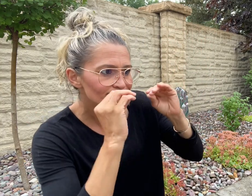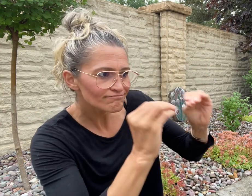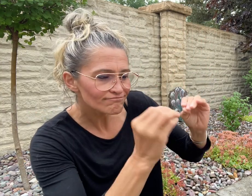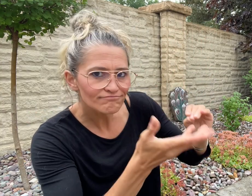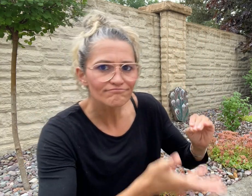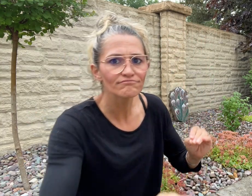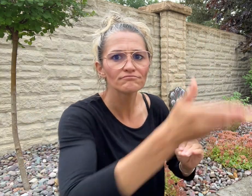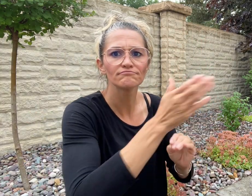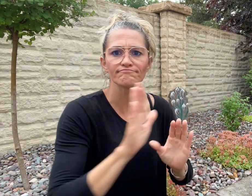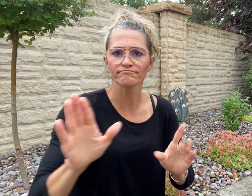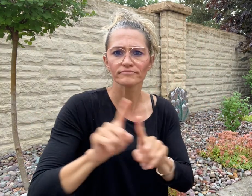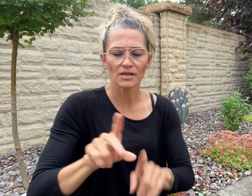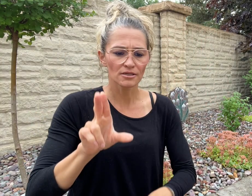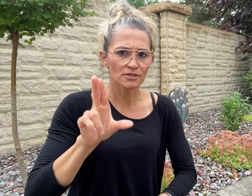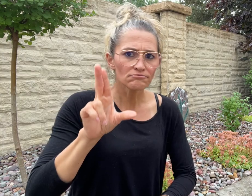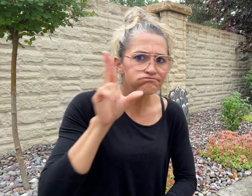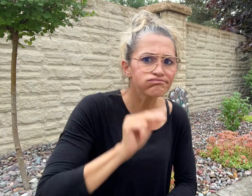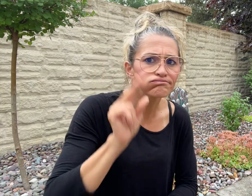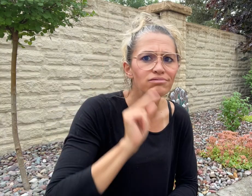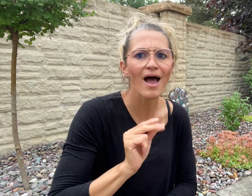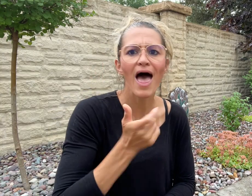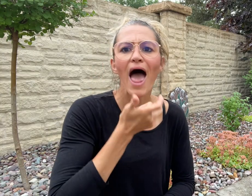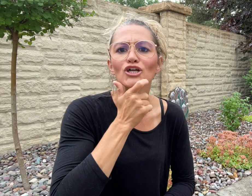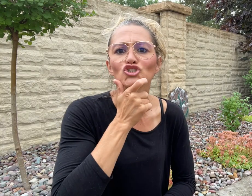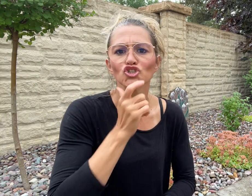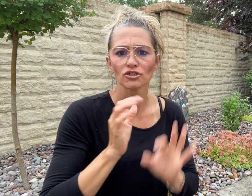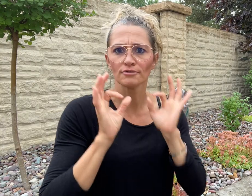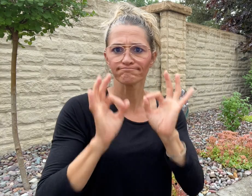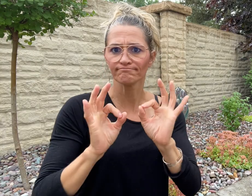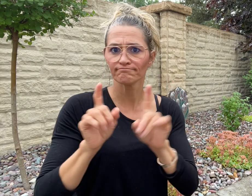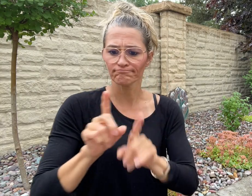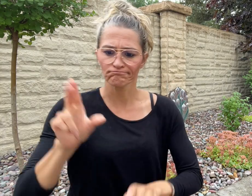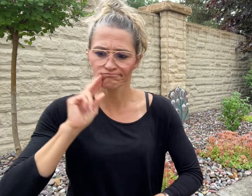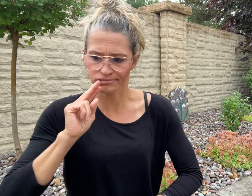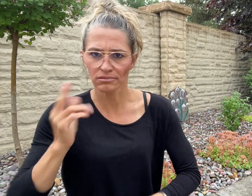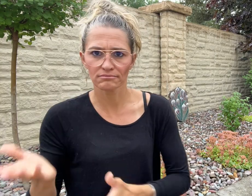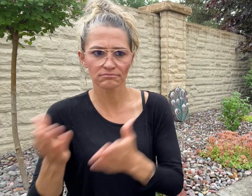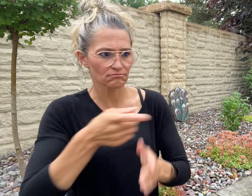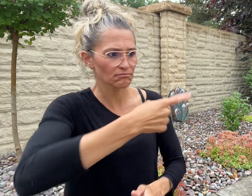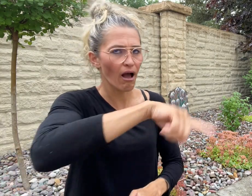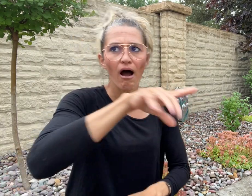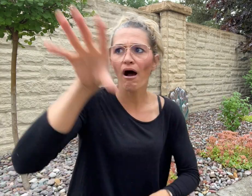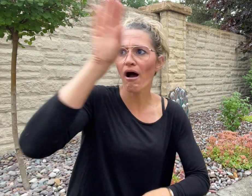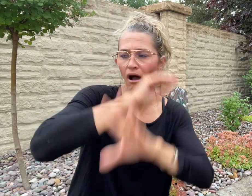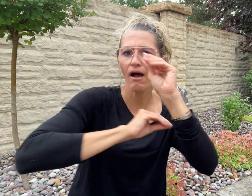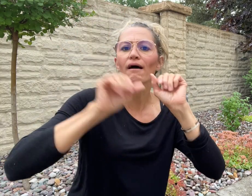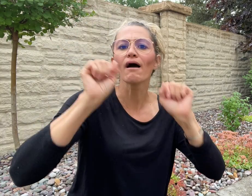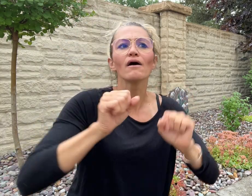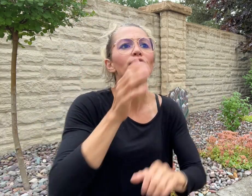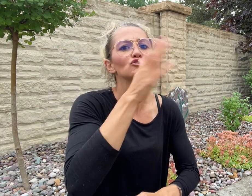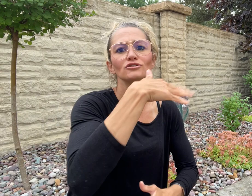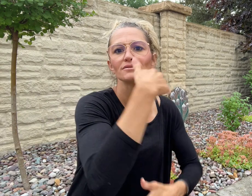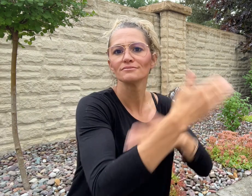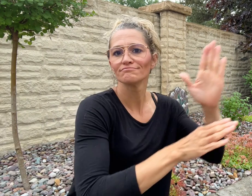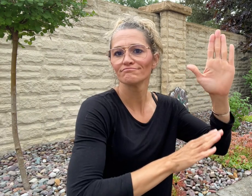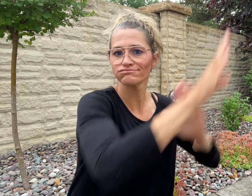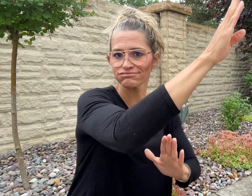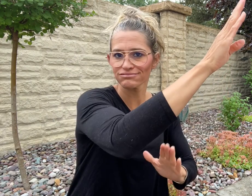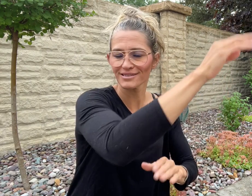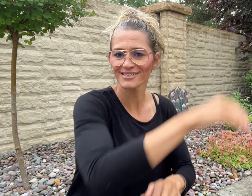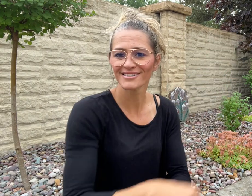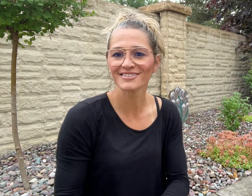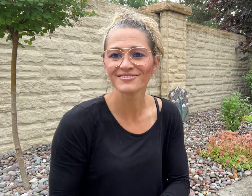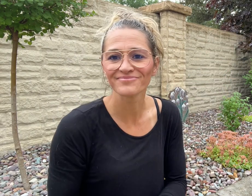the basis of native-spoken English.